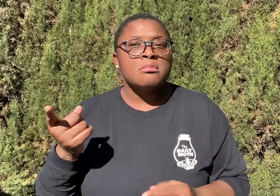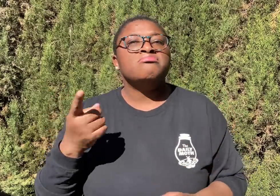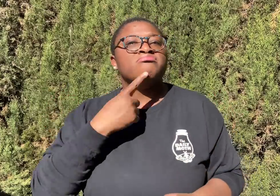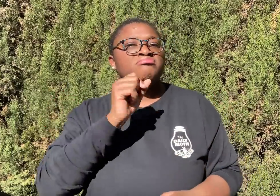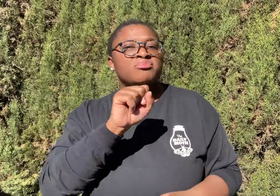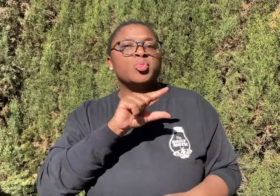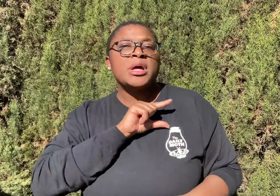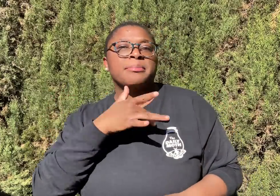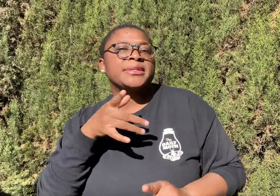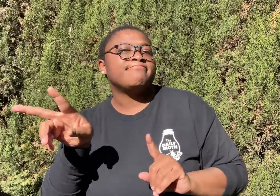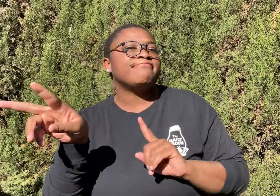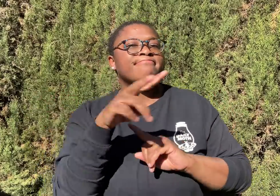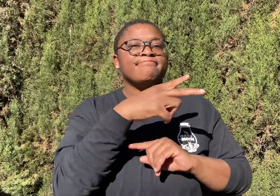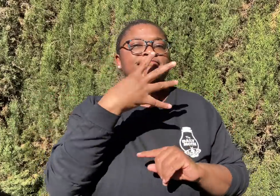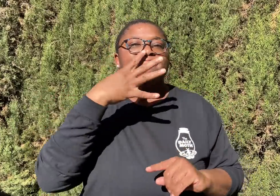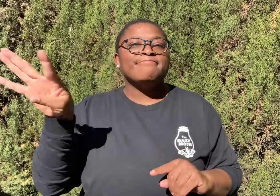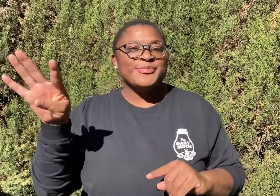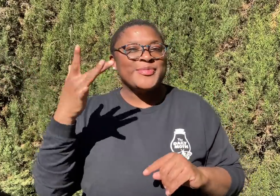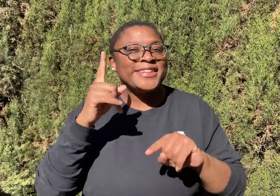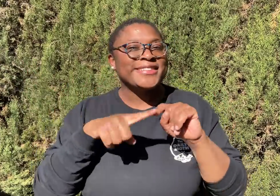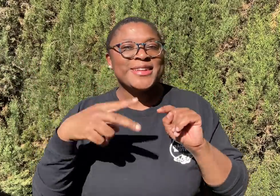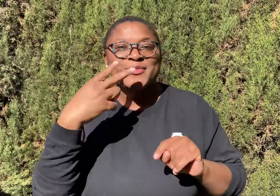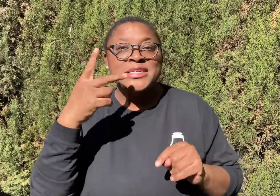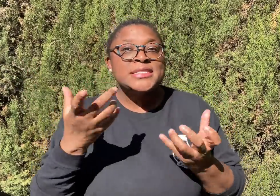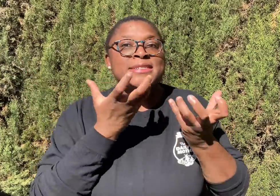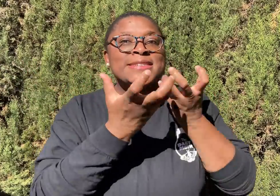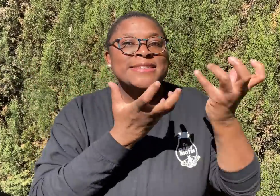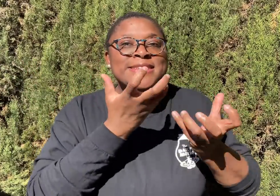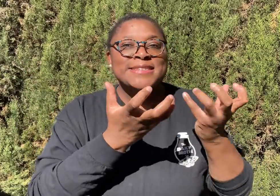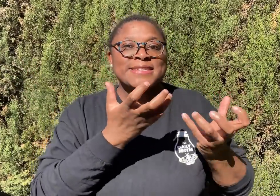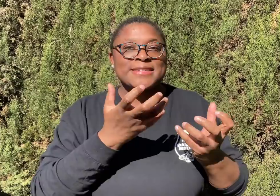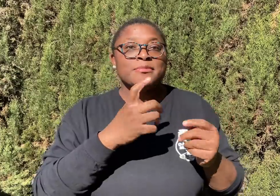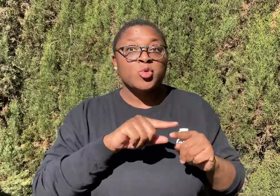Pam said Grant would look away so he could ignore her demands.